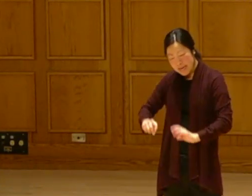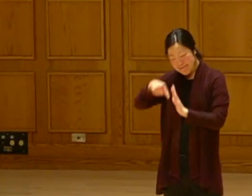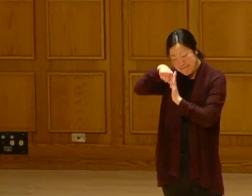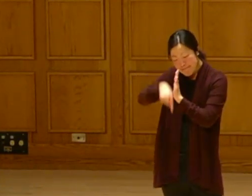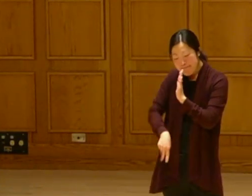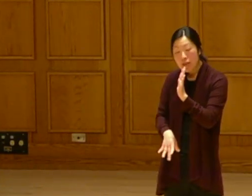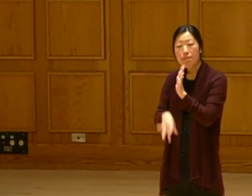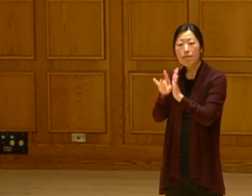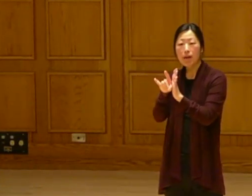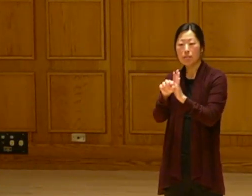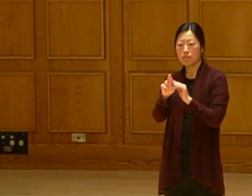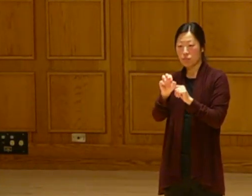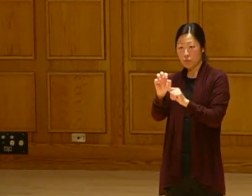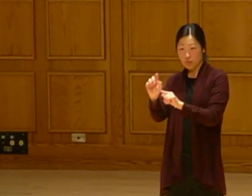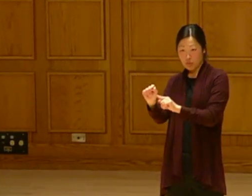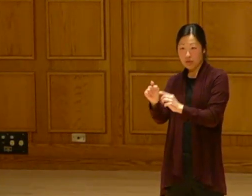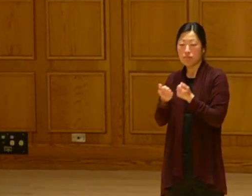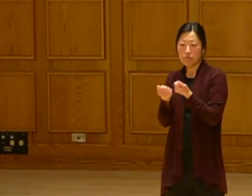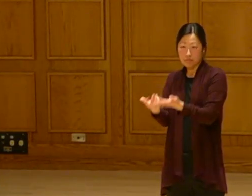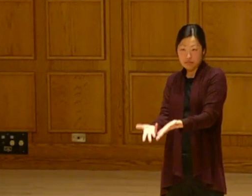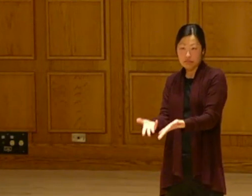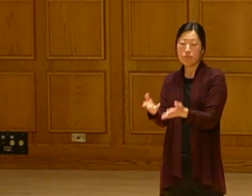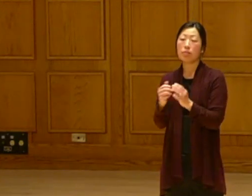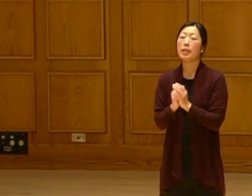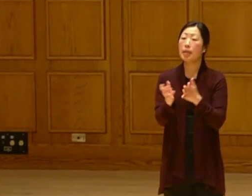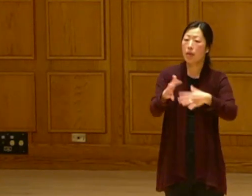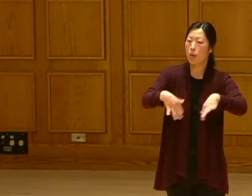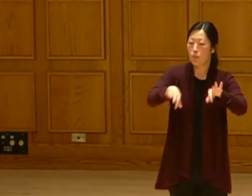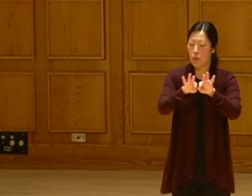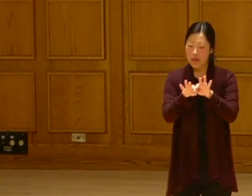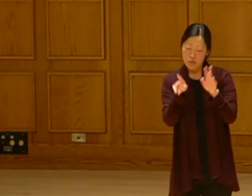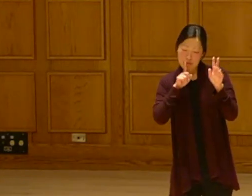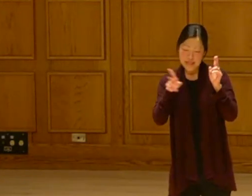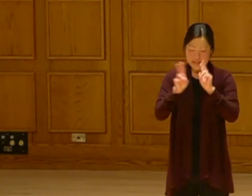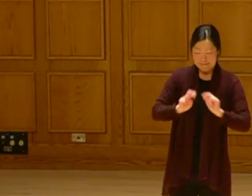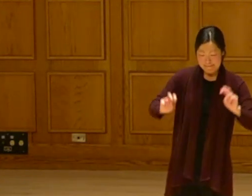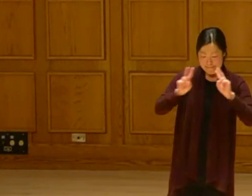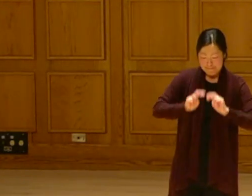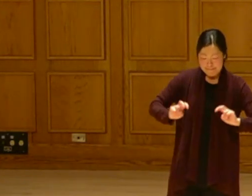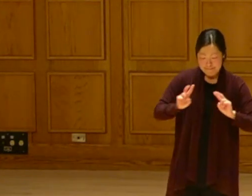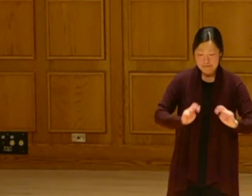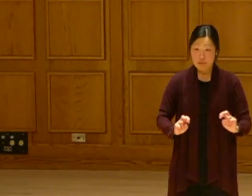everything. It is up to us to try to find and discover the different prongs.